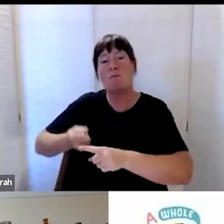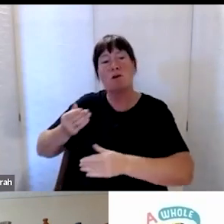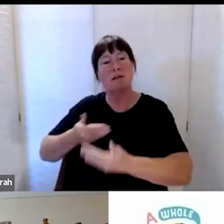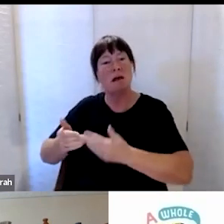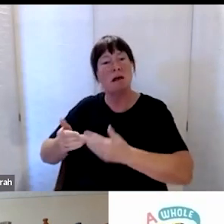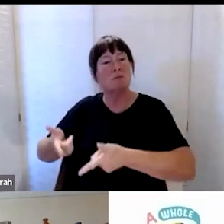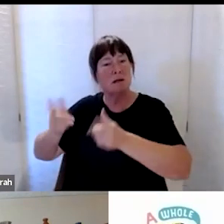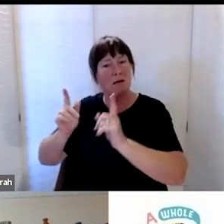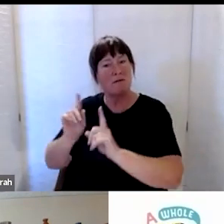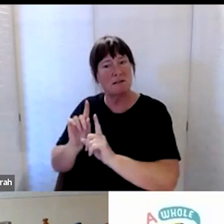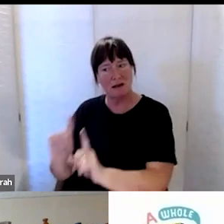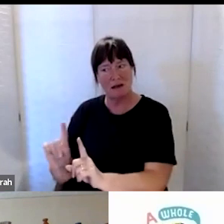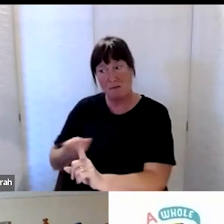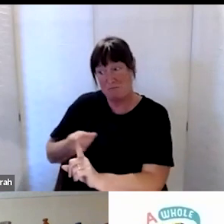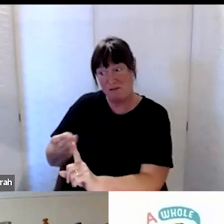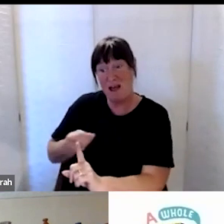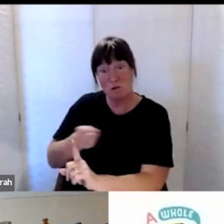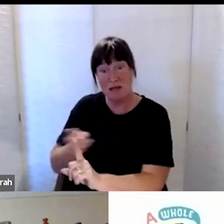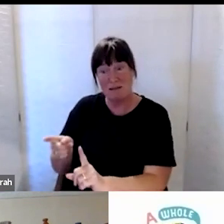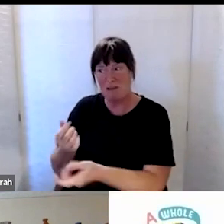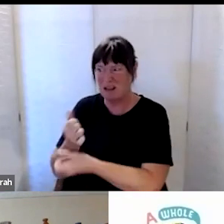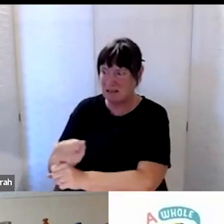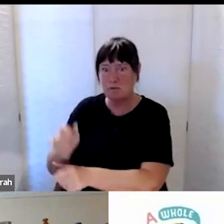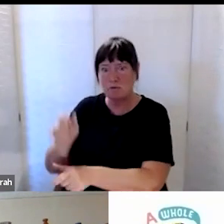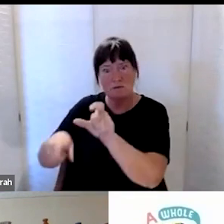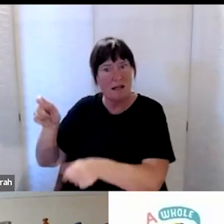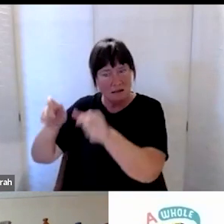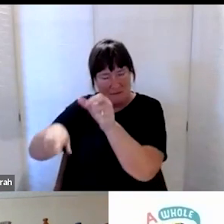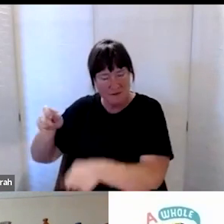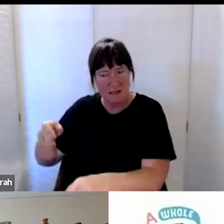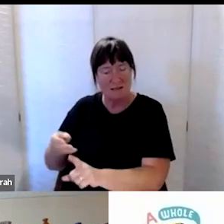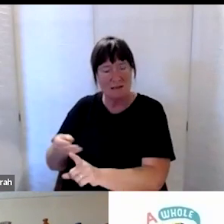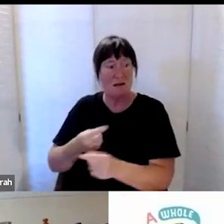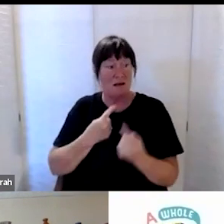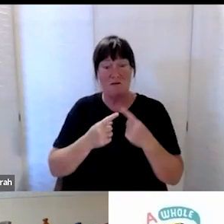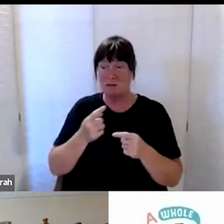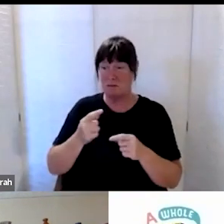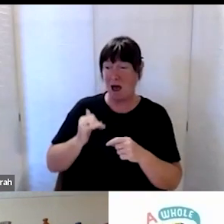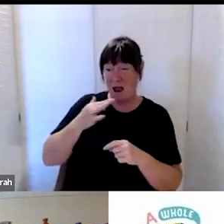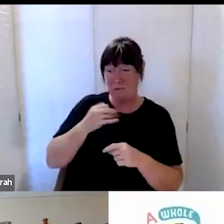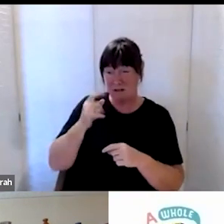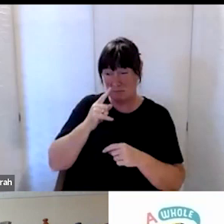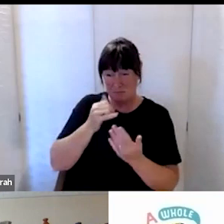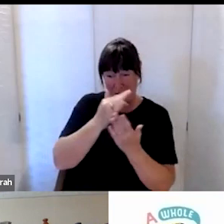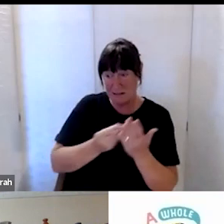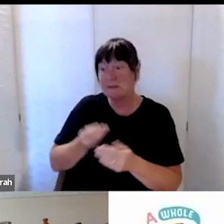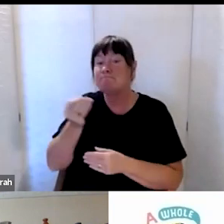enough information has been held by the emergency management officers currently regarding disabled people